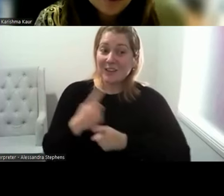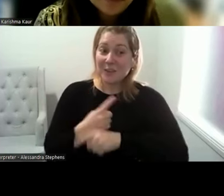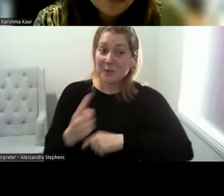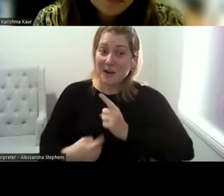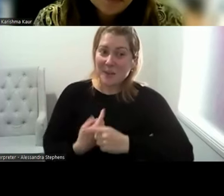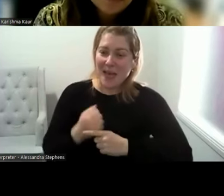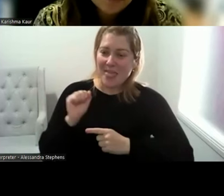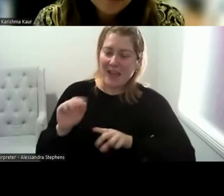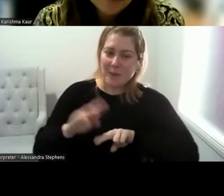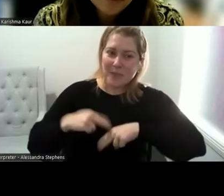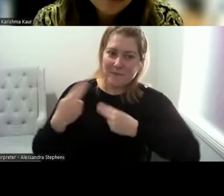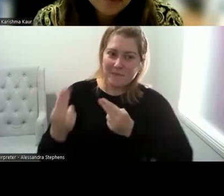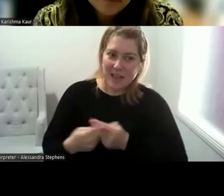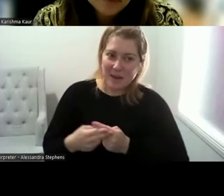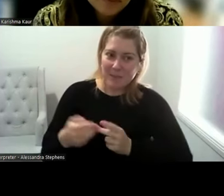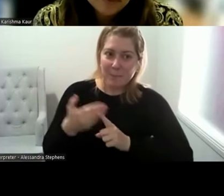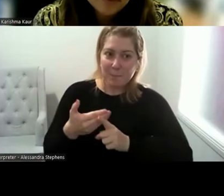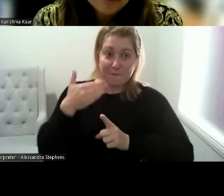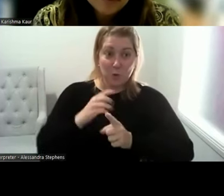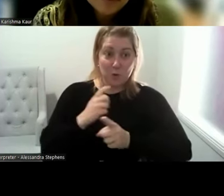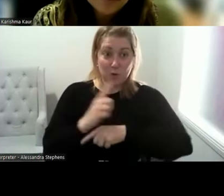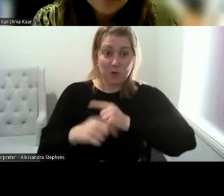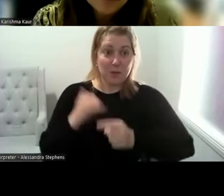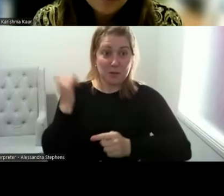you know, if someone wants to get it back to playing golf. I've never played golf in